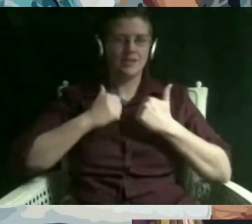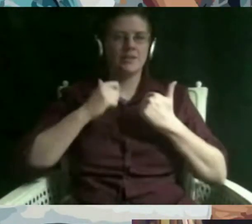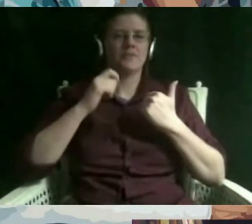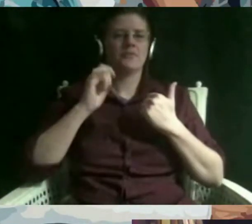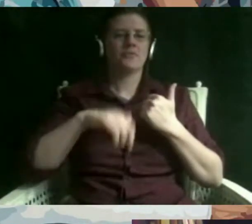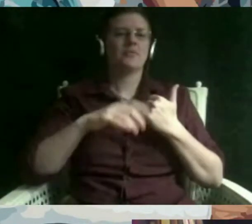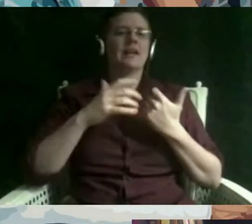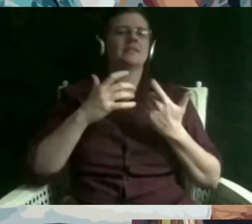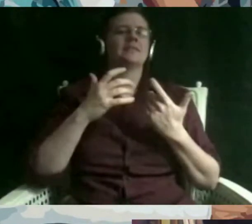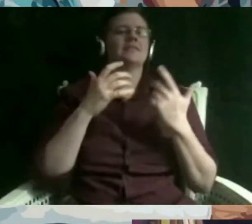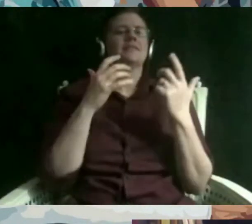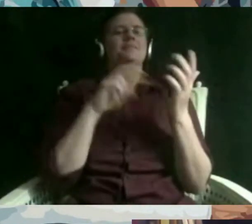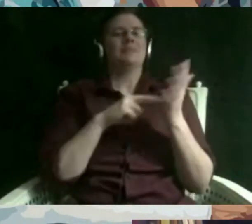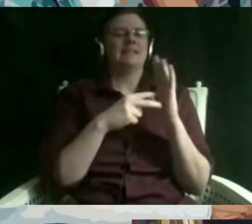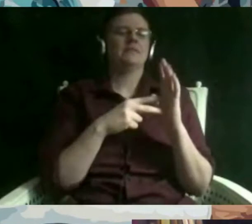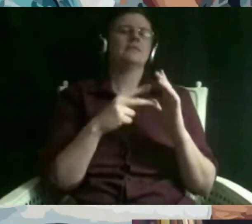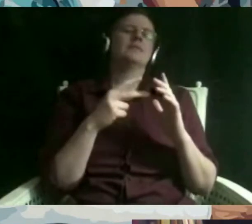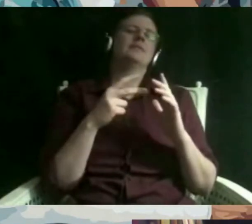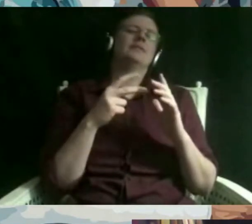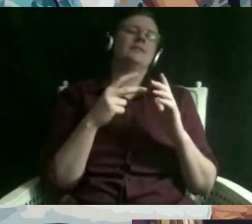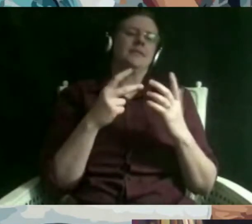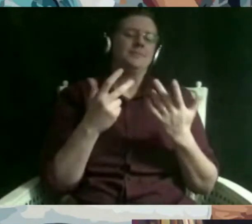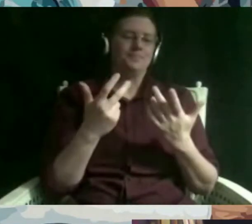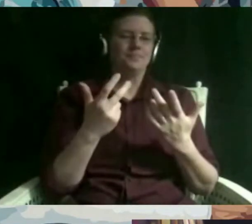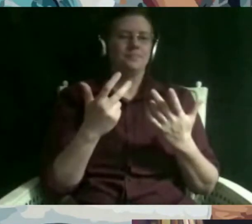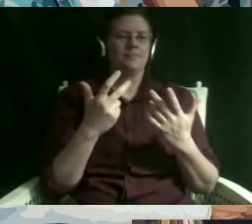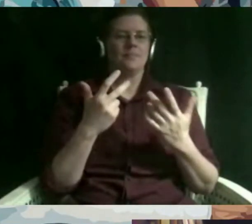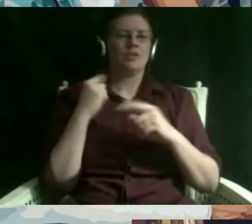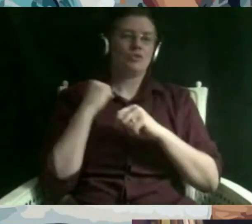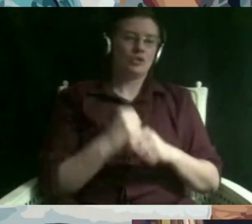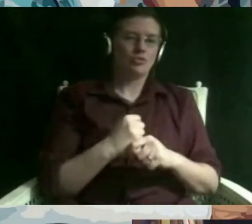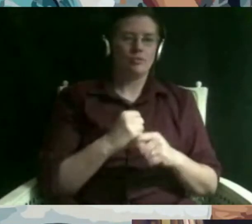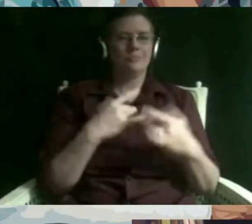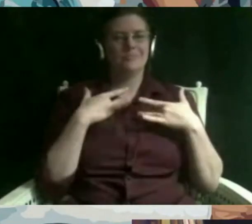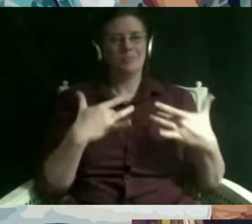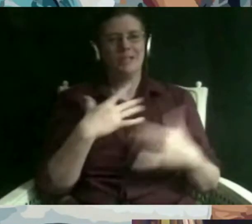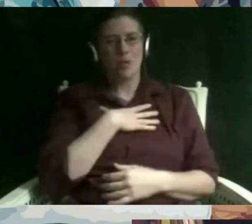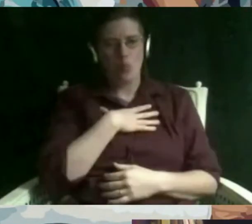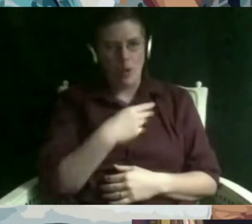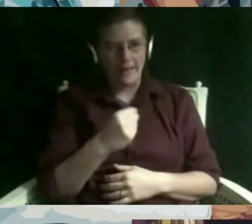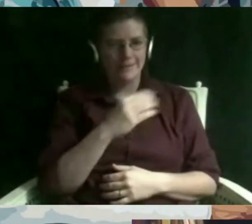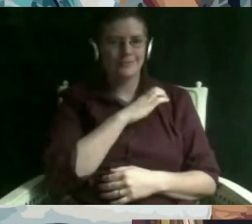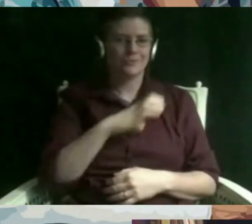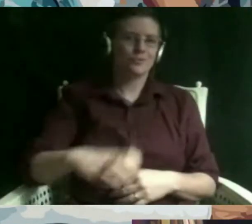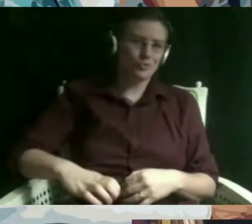white western christian values and those are values that even progressive christians who i know